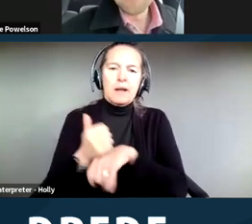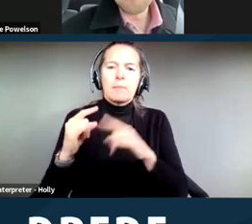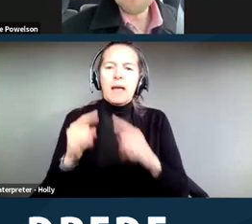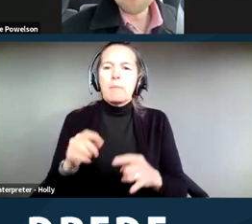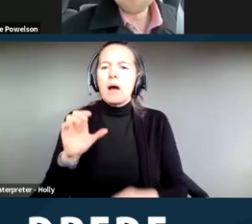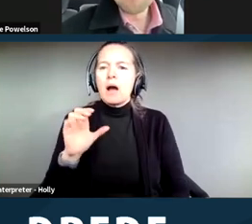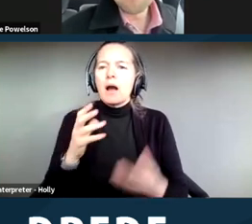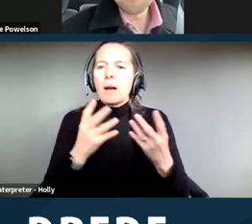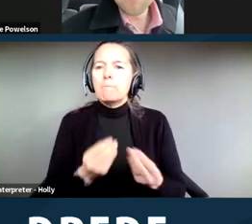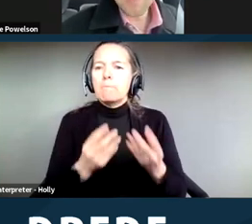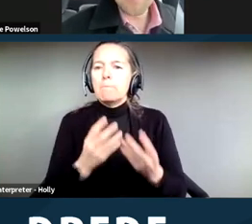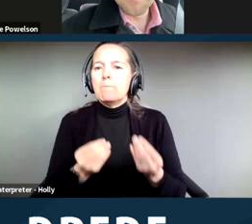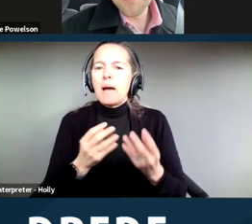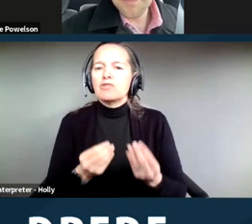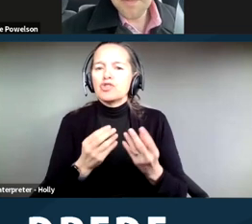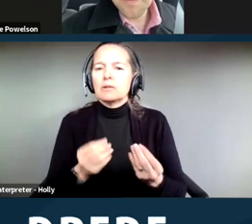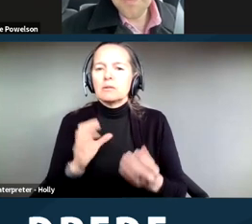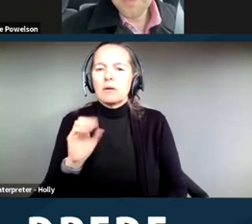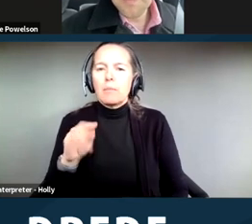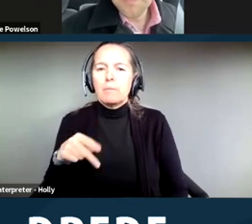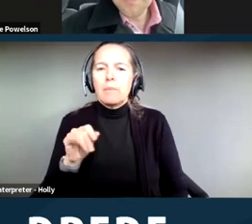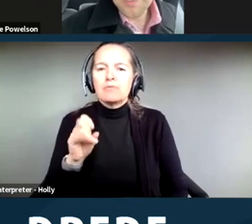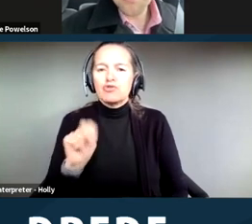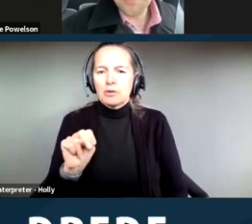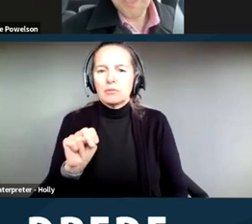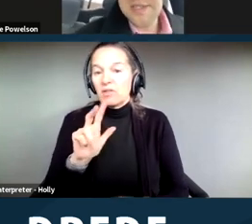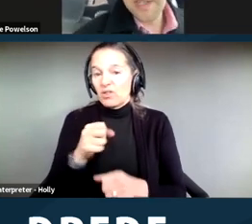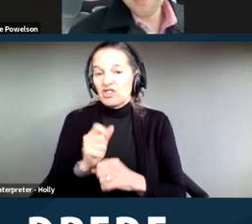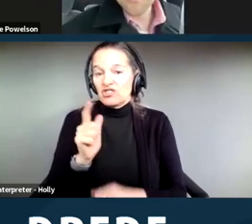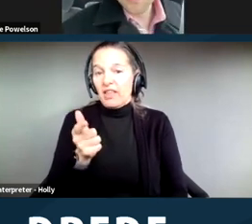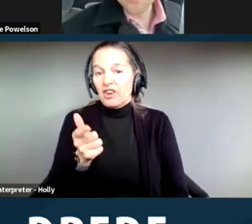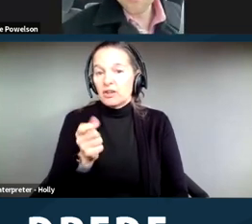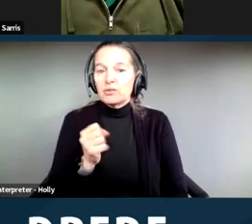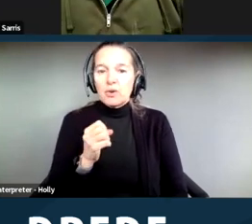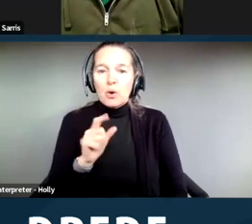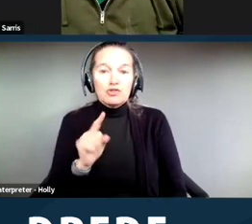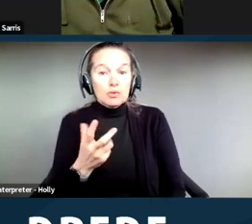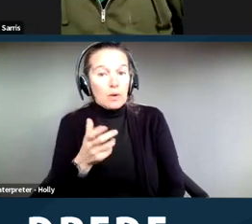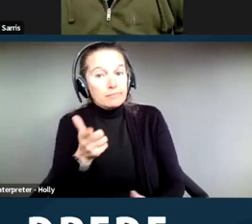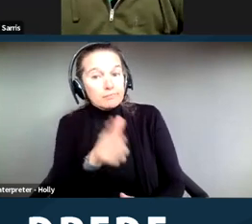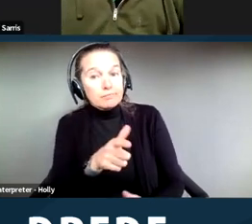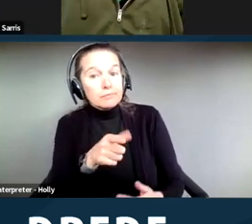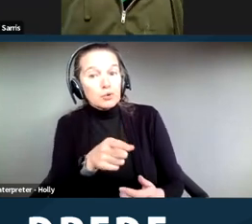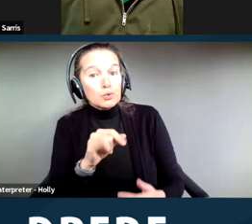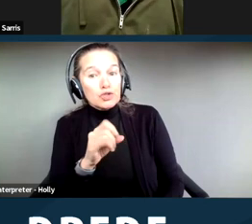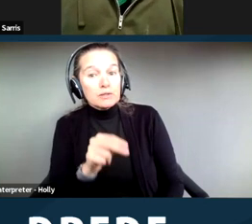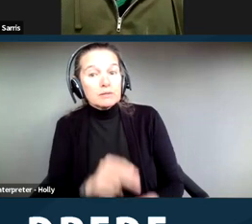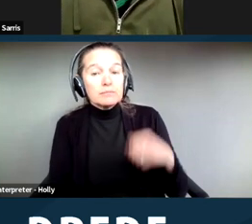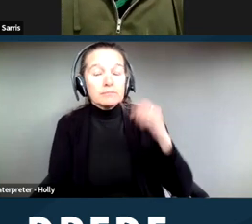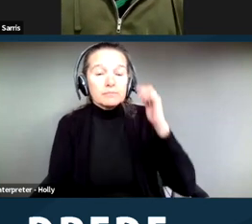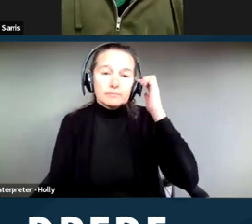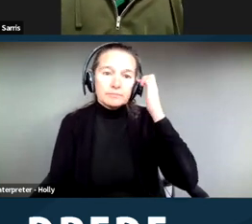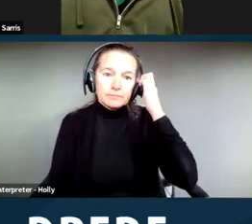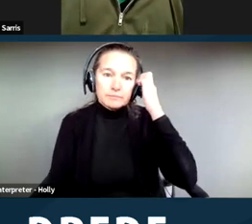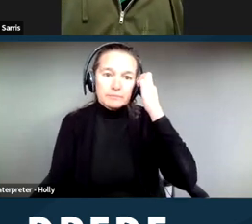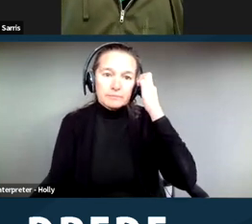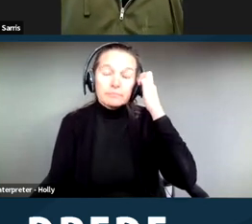So I just want to pass that to you, Jason. >> JASON: Yeah. In Camp Compassion in Nevada,